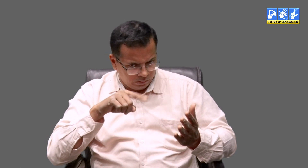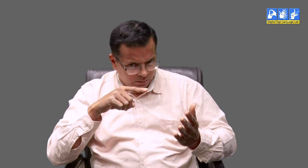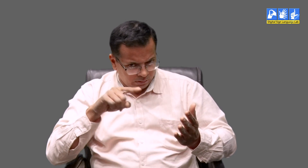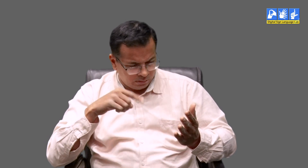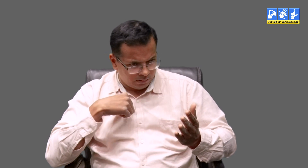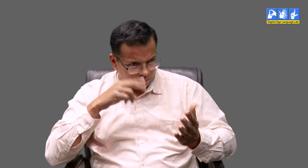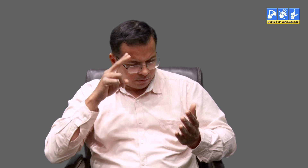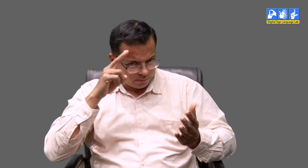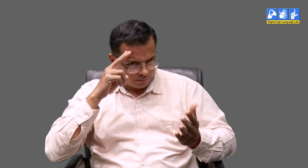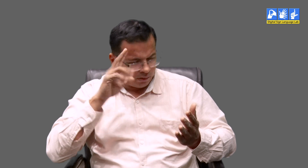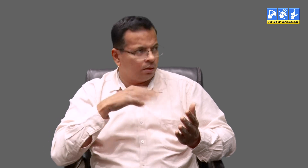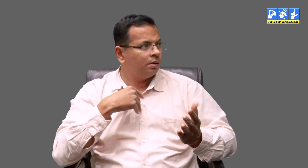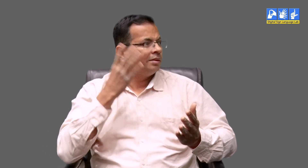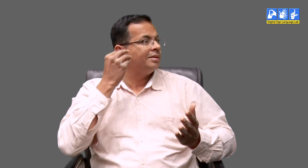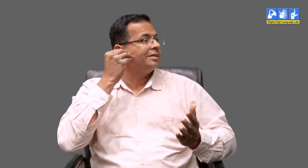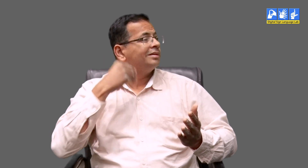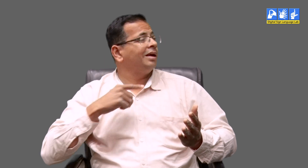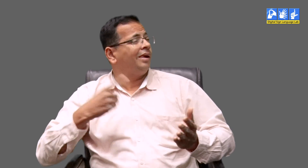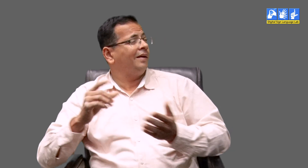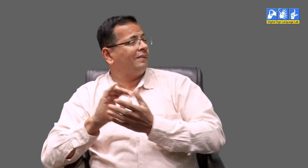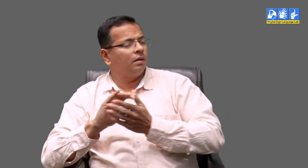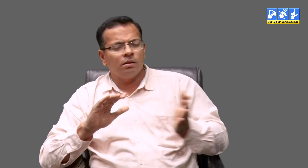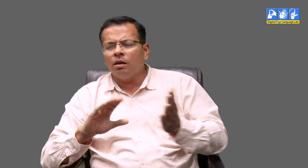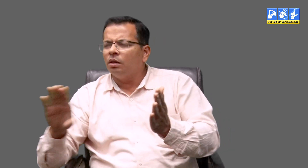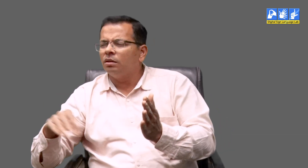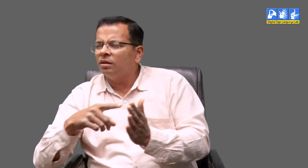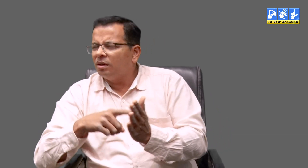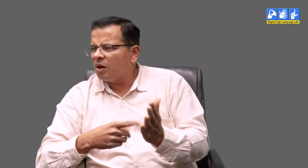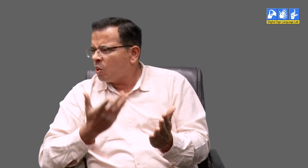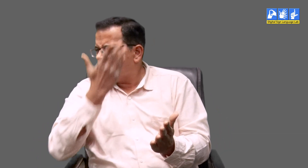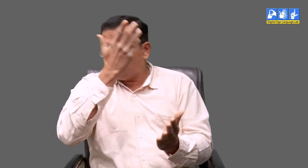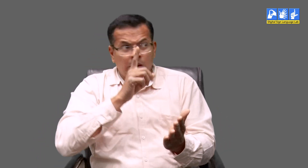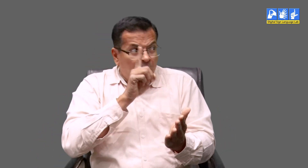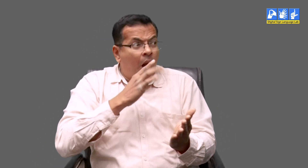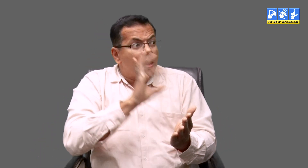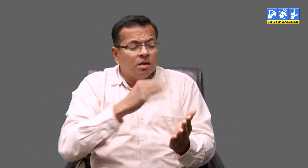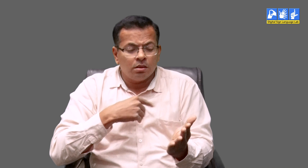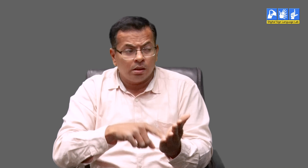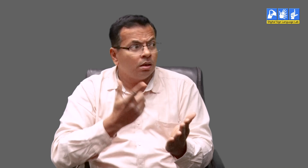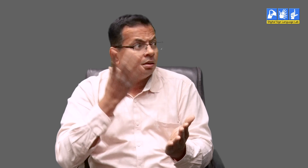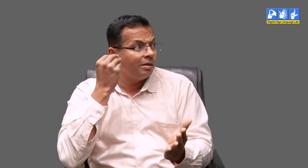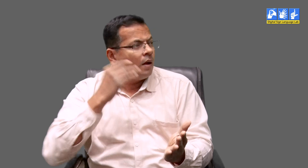if I have understood the article correctly or have I misunderstood it? To gain clarity I would approach my hearing friend, however if I told him to